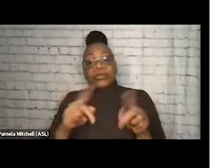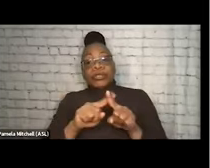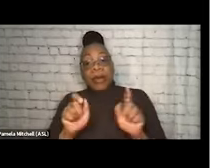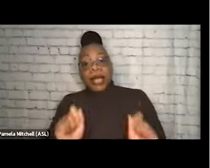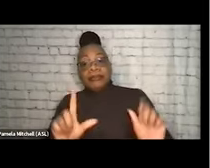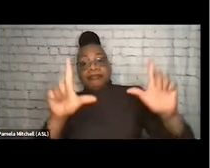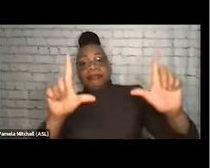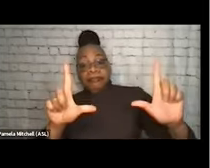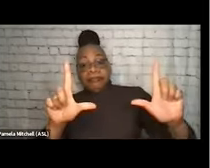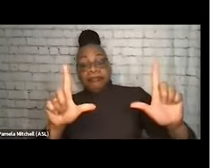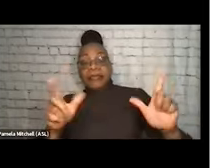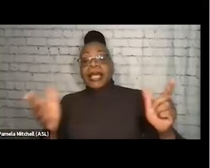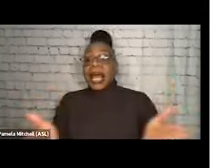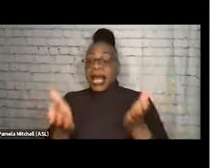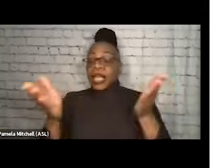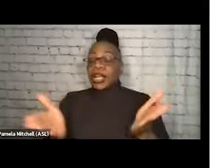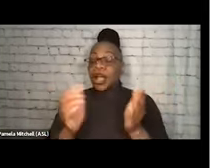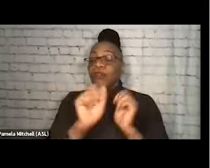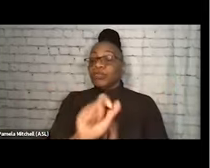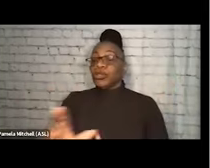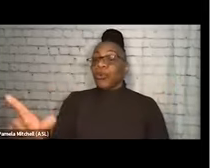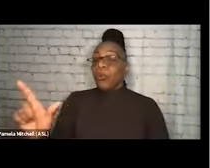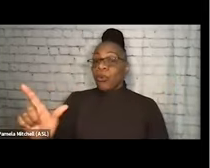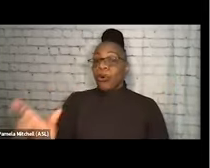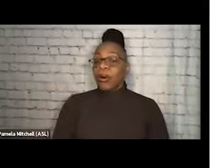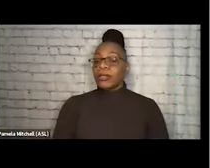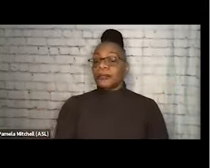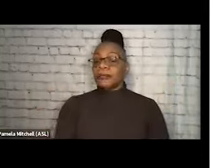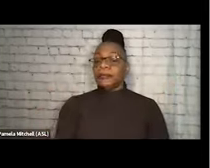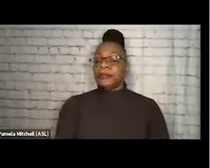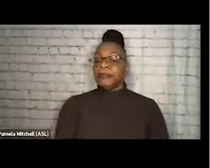I'd encourage you to check out what's hyperlinked here,